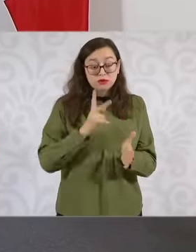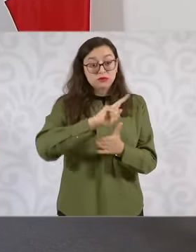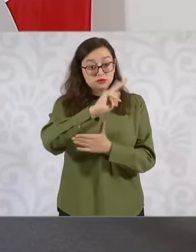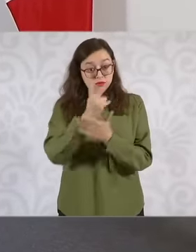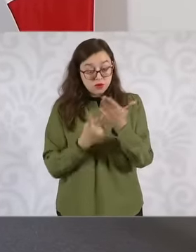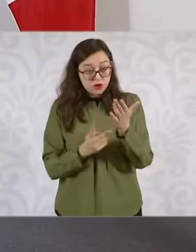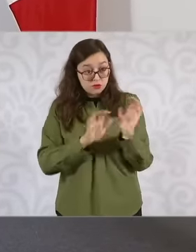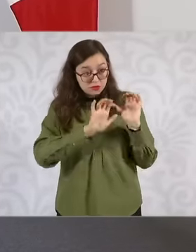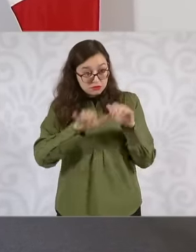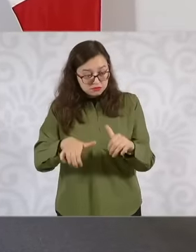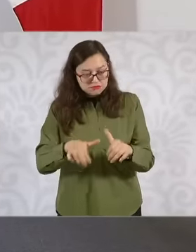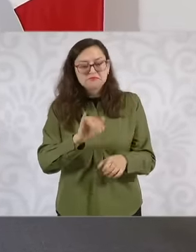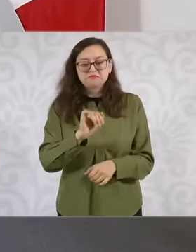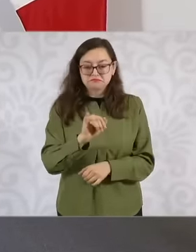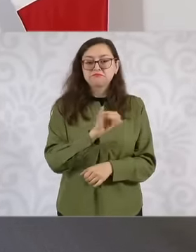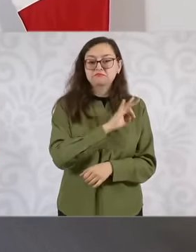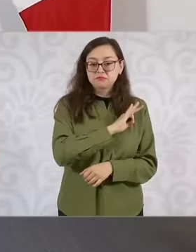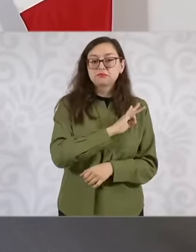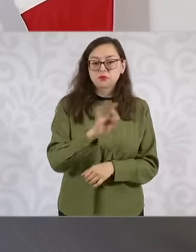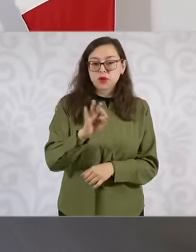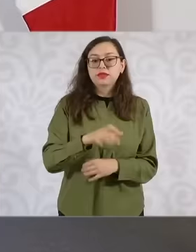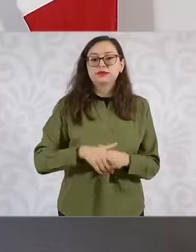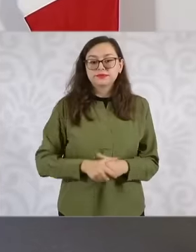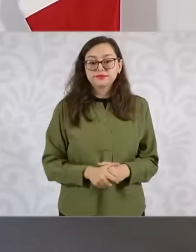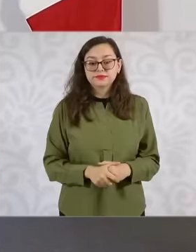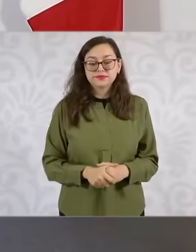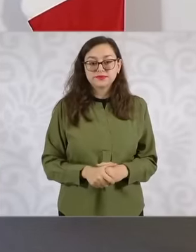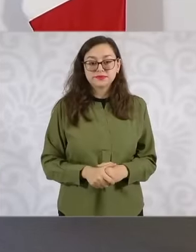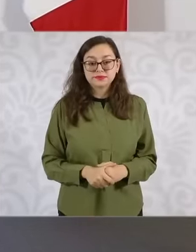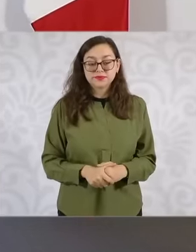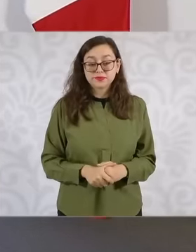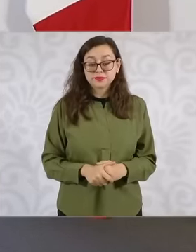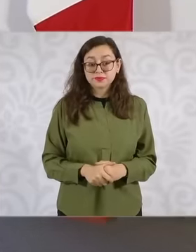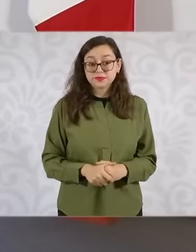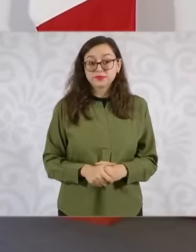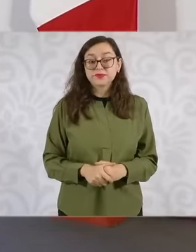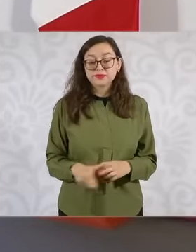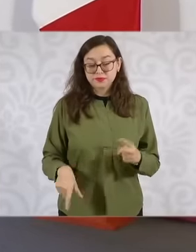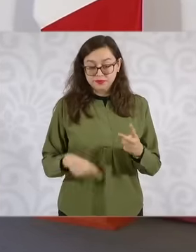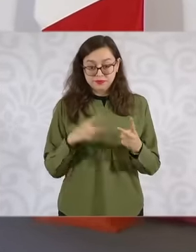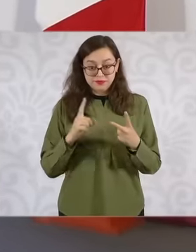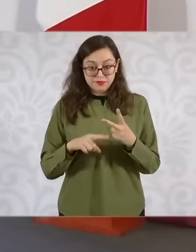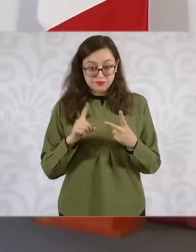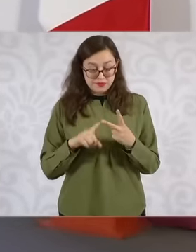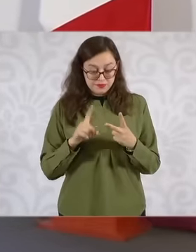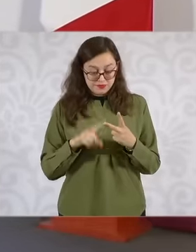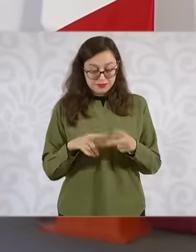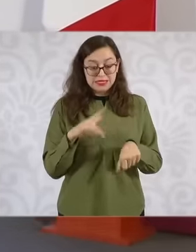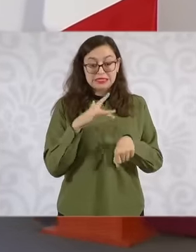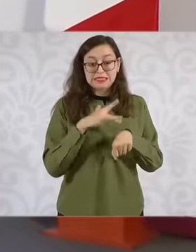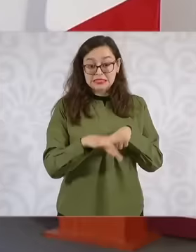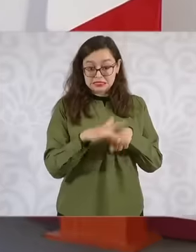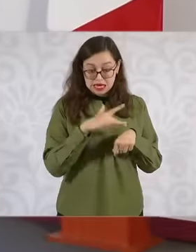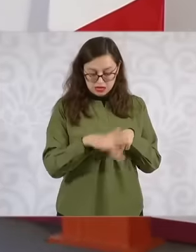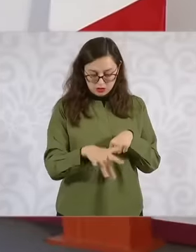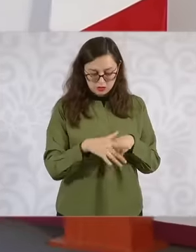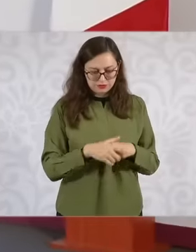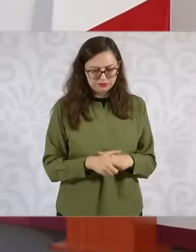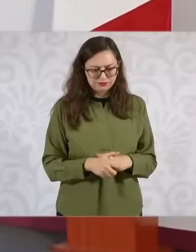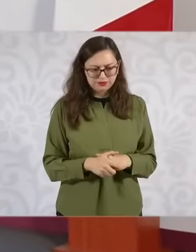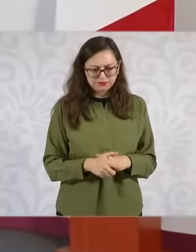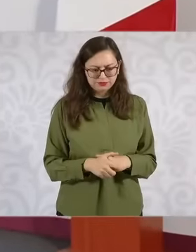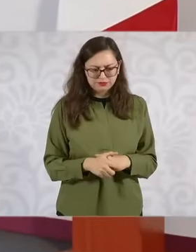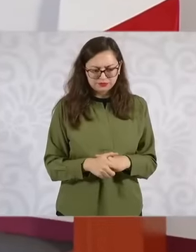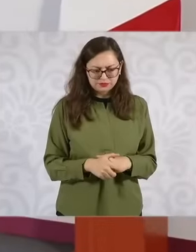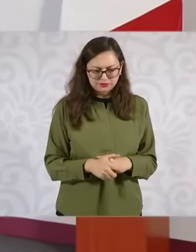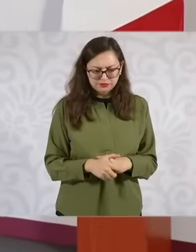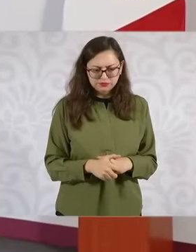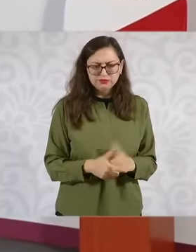possibility. In the case of Chalco, we were in the State of Mexico on Saturday,